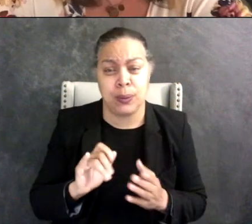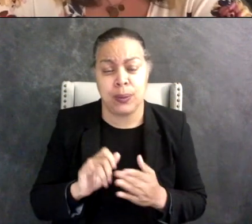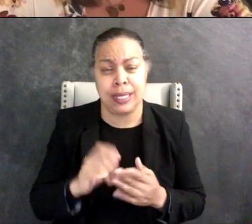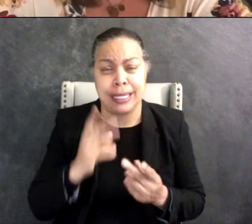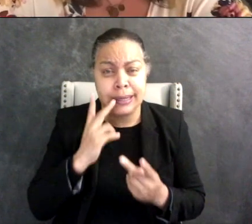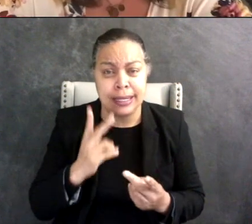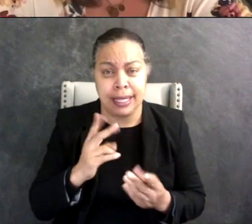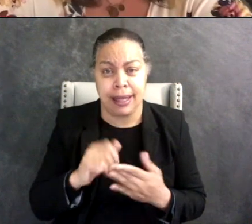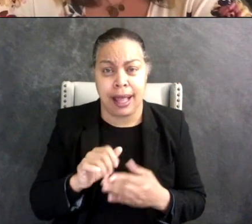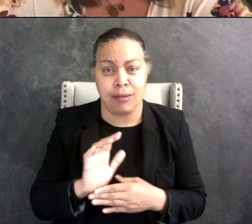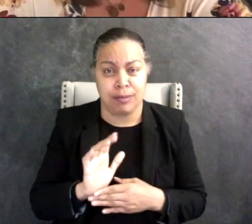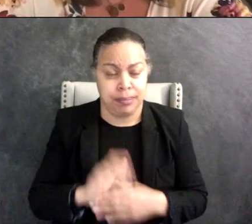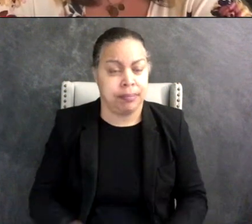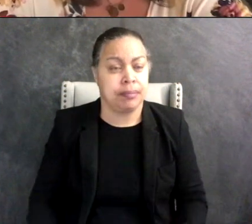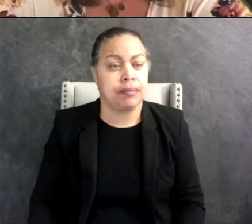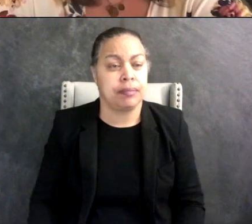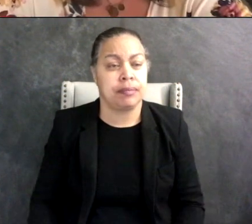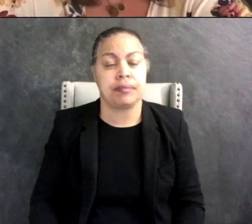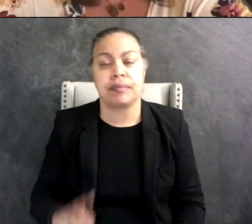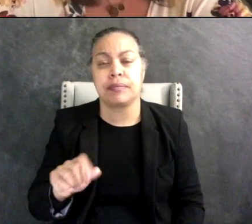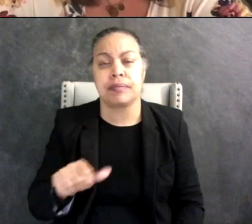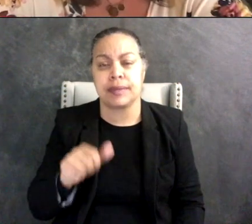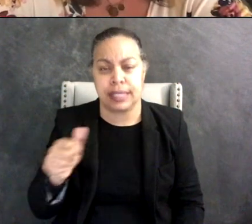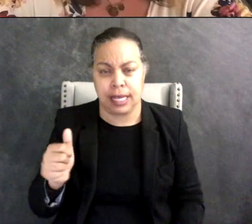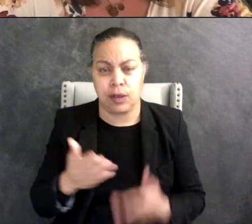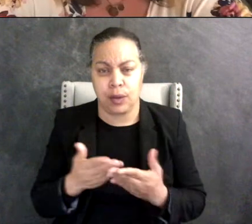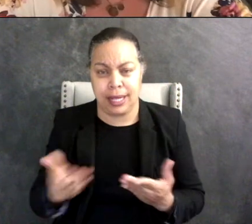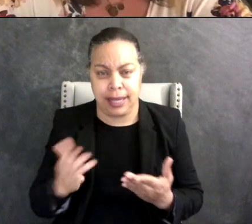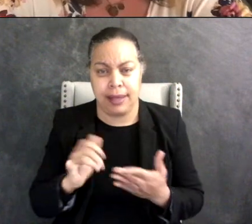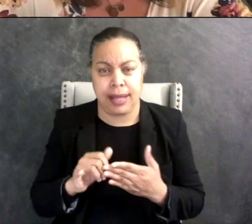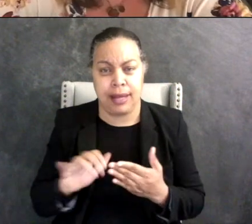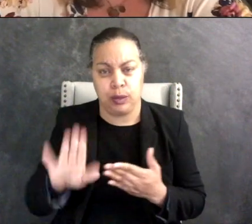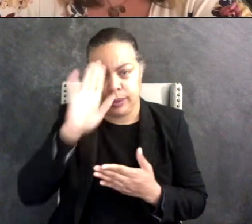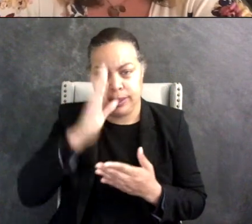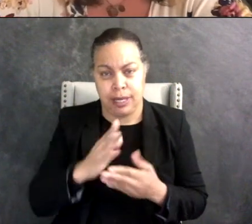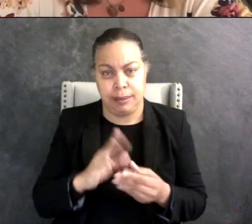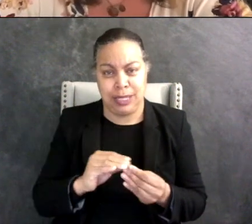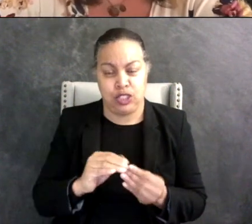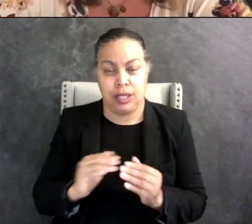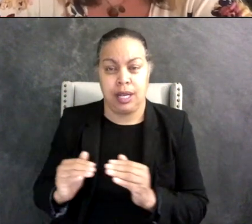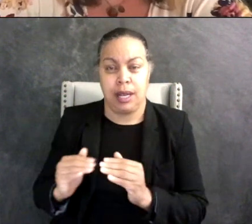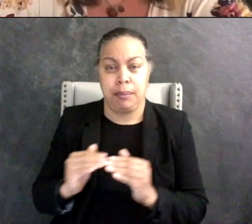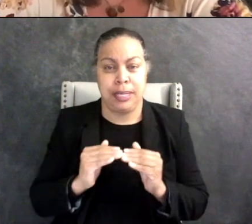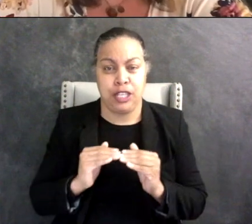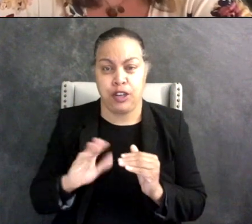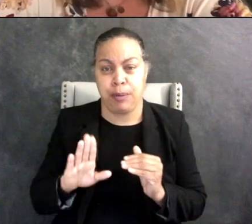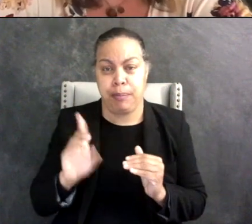So another thing that he talked about was peer buddy programs so